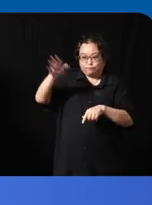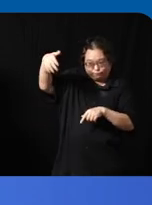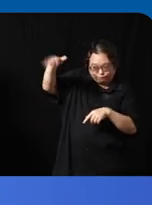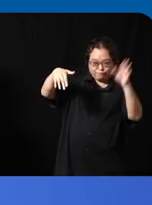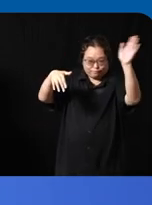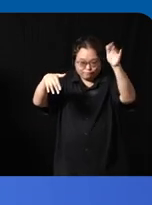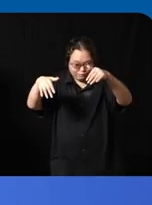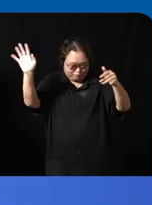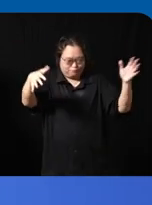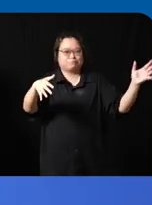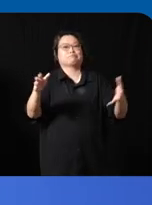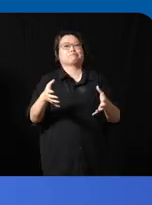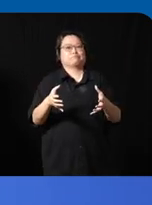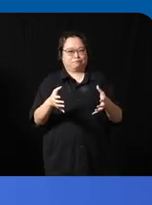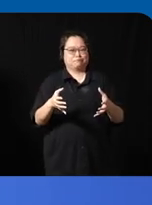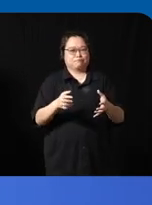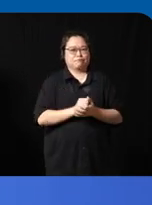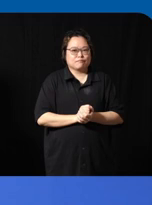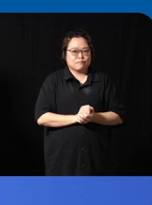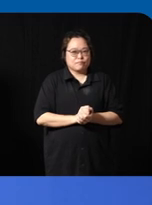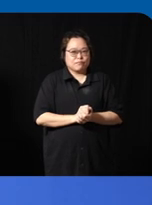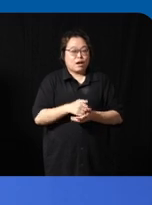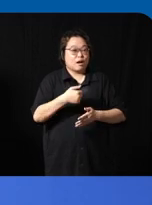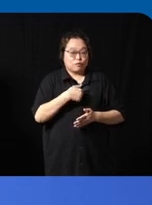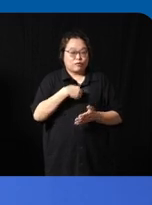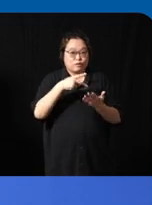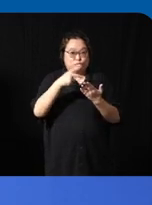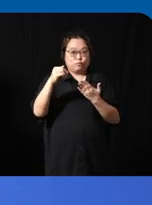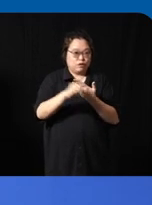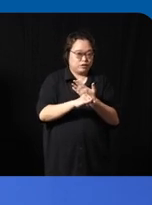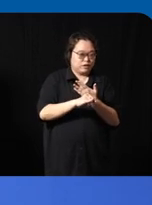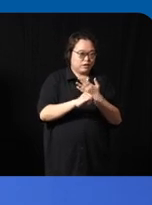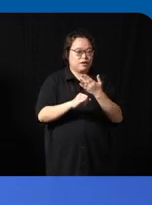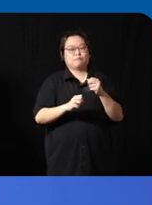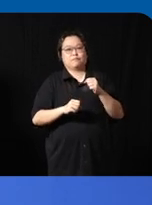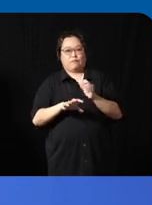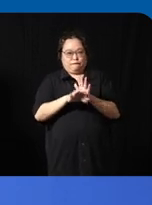right and even if um me as a project founder like don't really push it they will help push it for